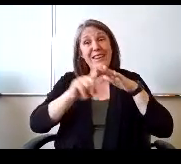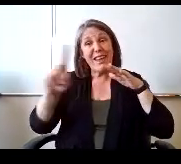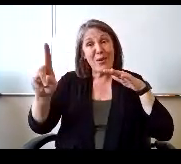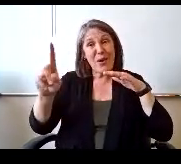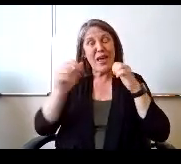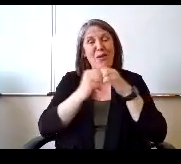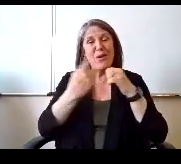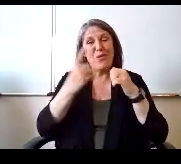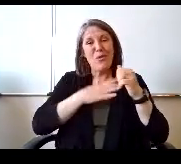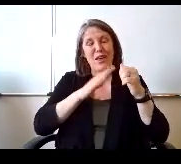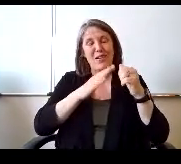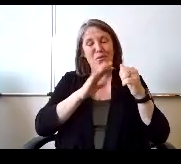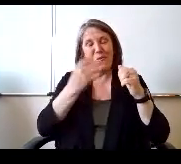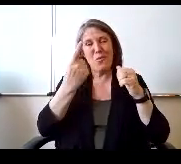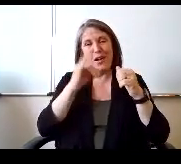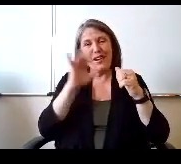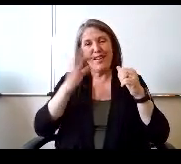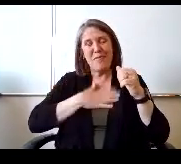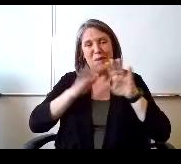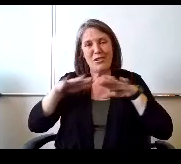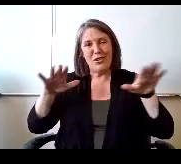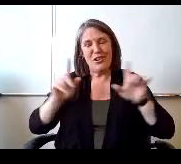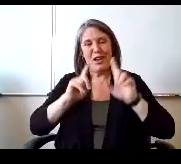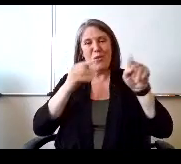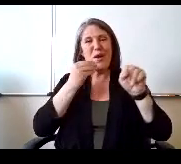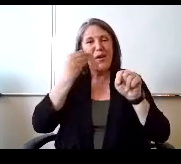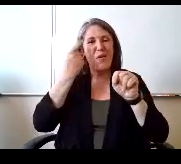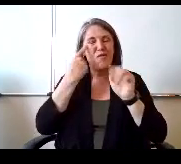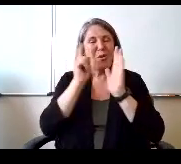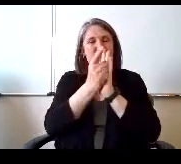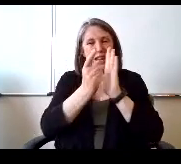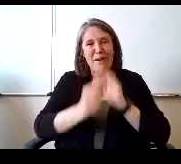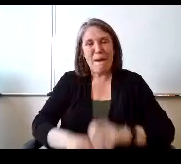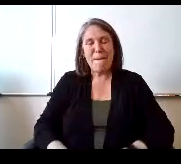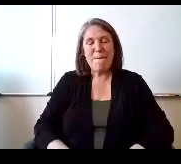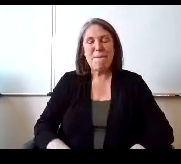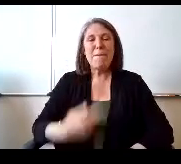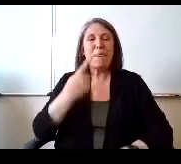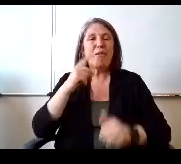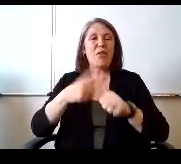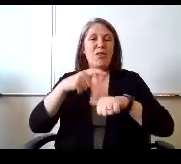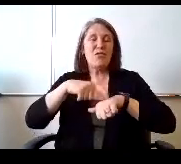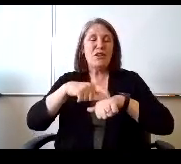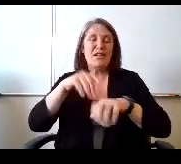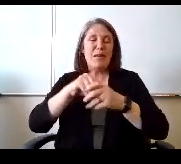I was able to go home for a minute. For the first time in a long time,